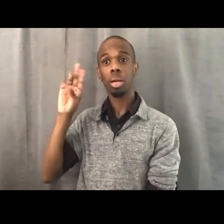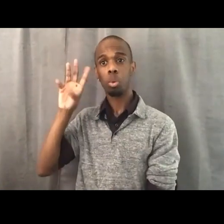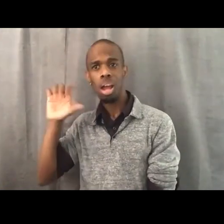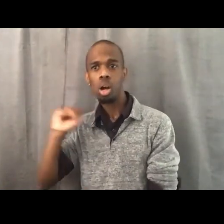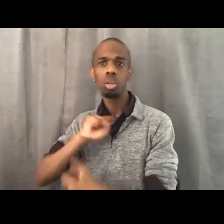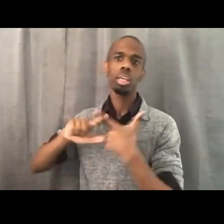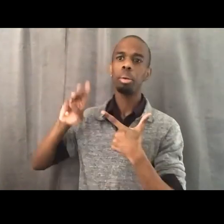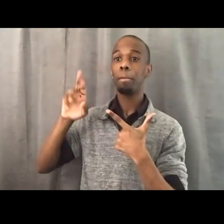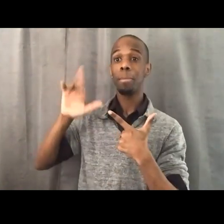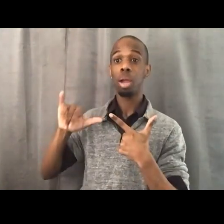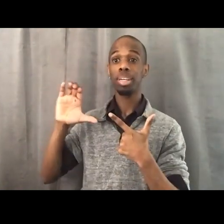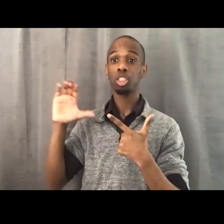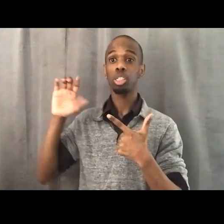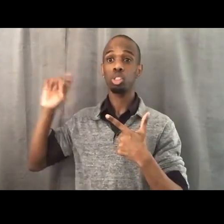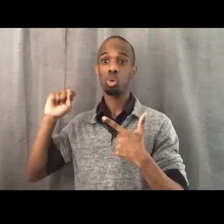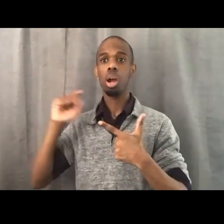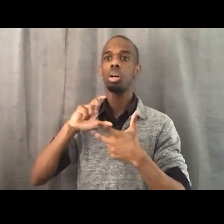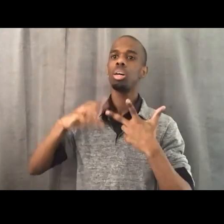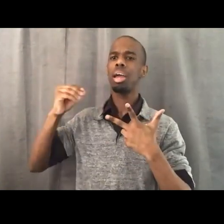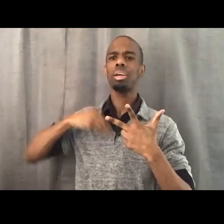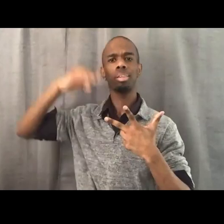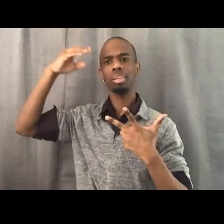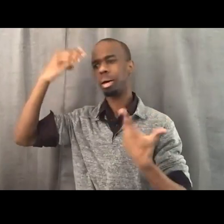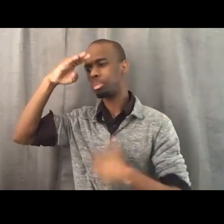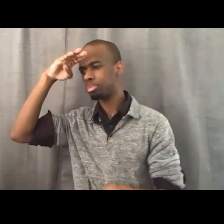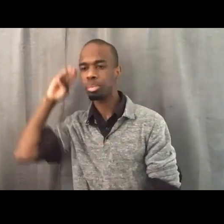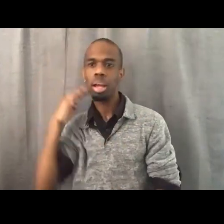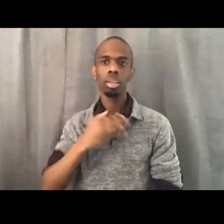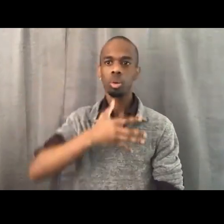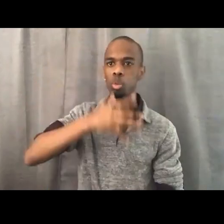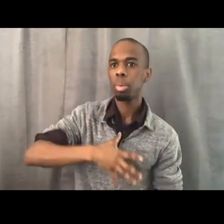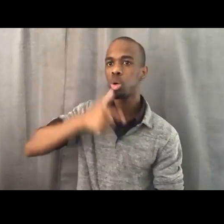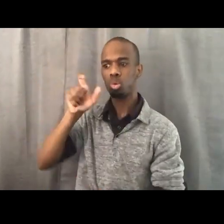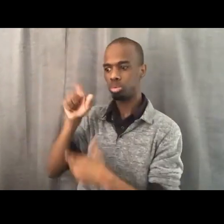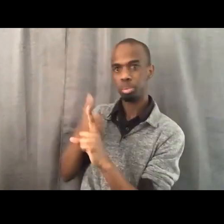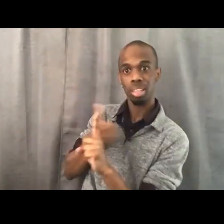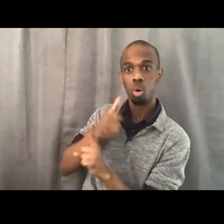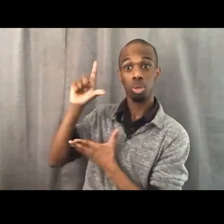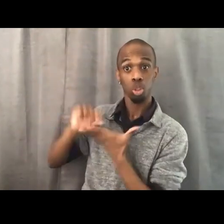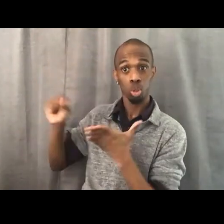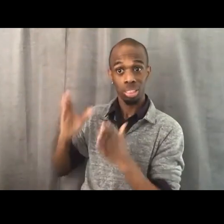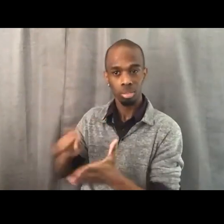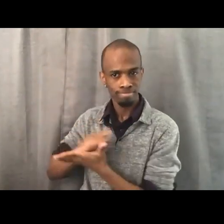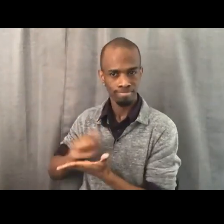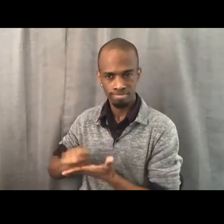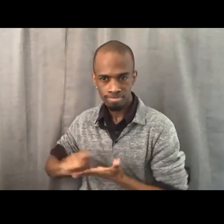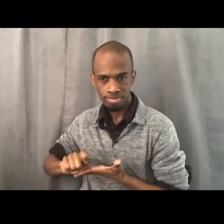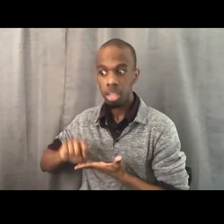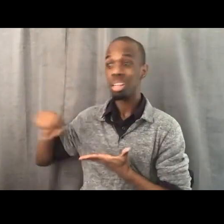and Black Women Journalists. And the work that they did, they won that fight. They won that fight.